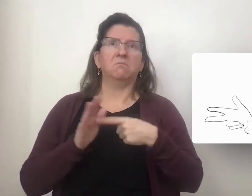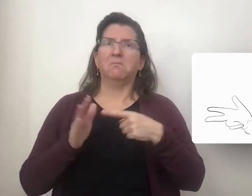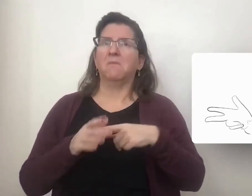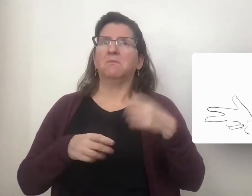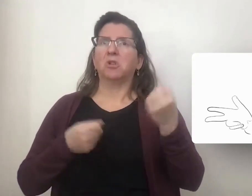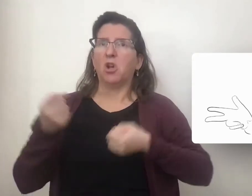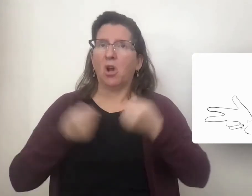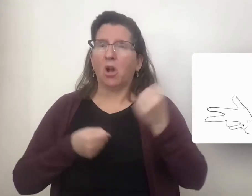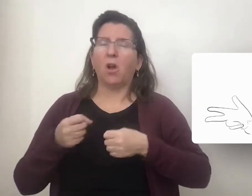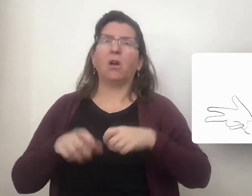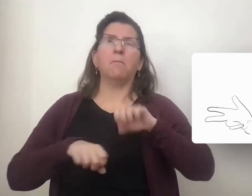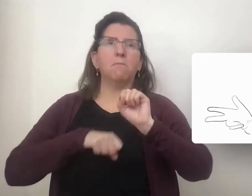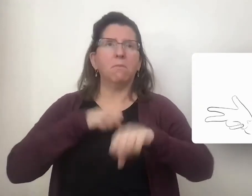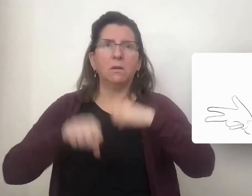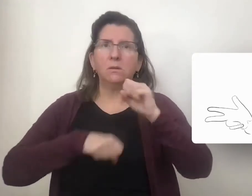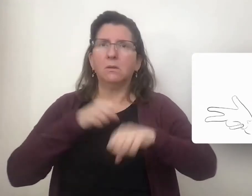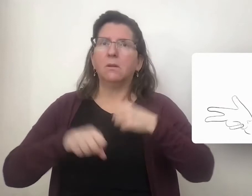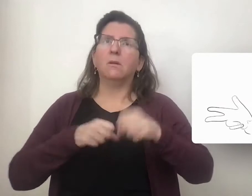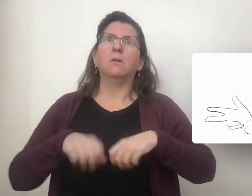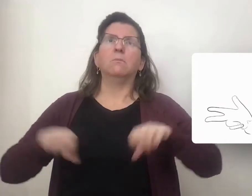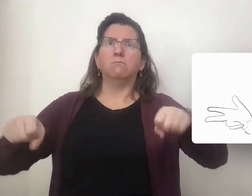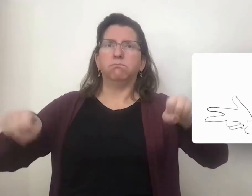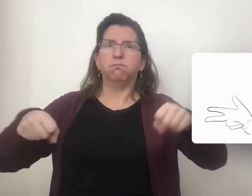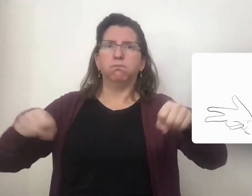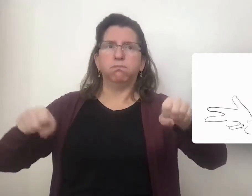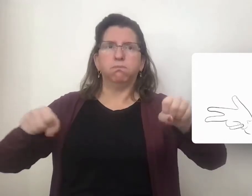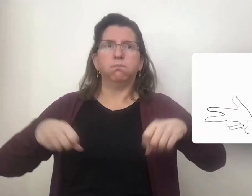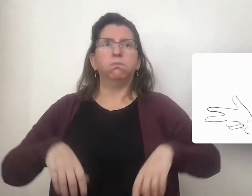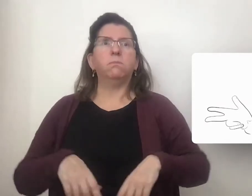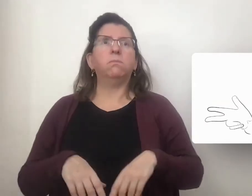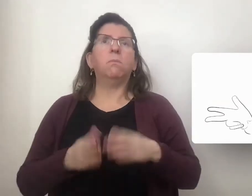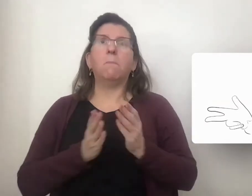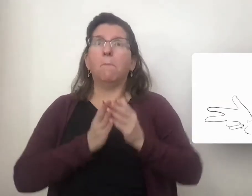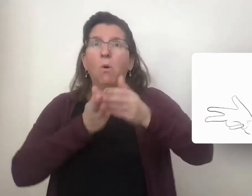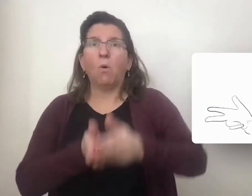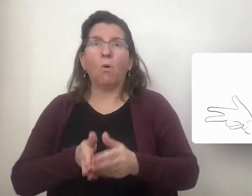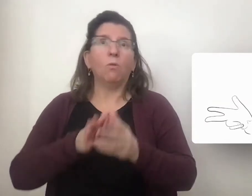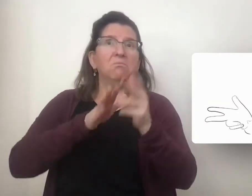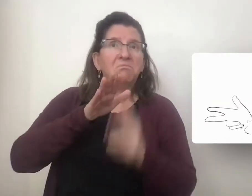a car a bike a motorcycle a ship